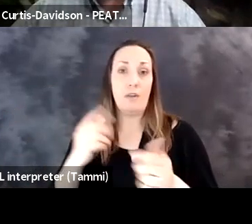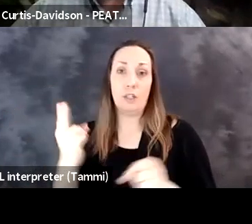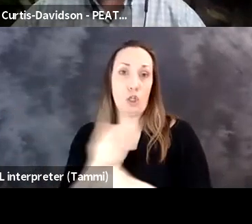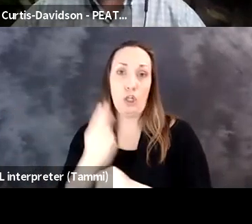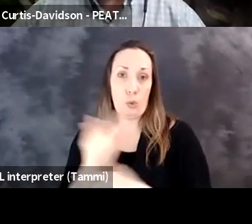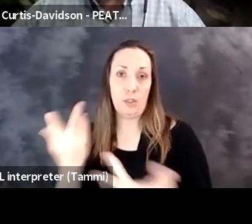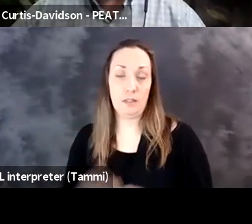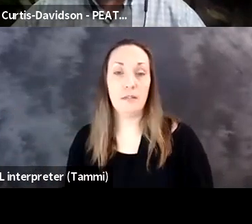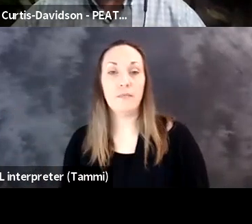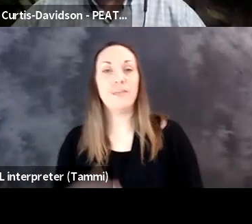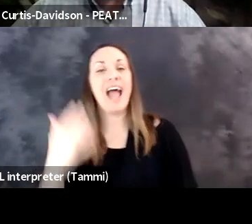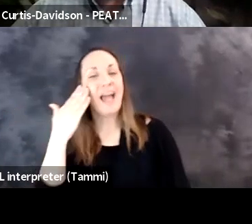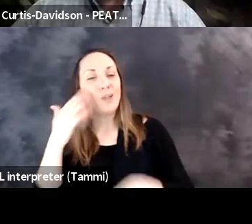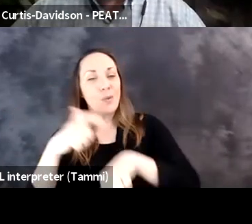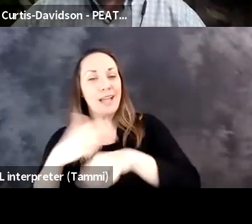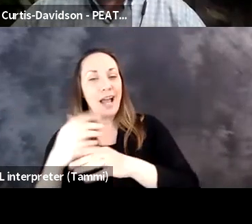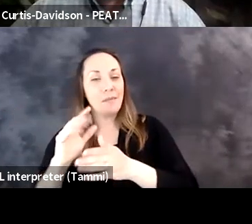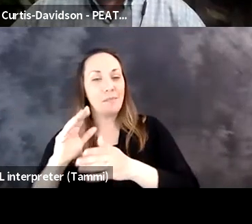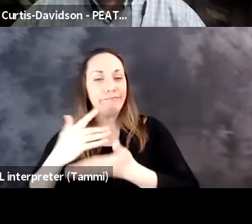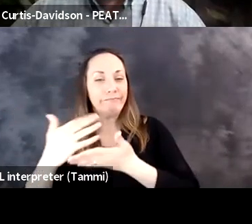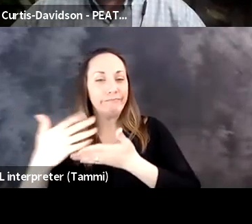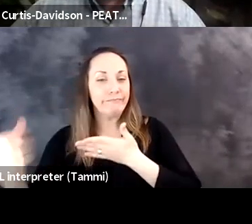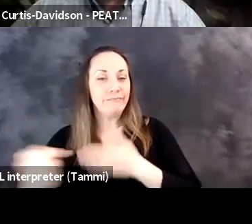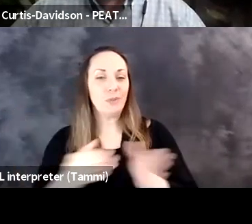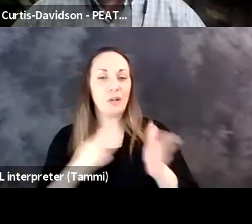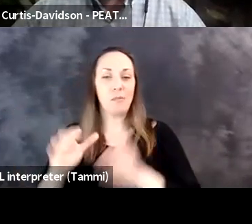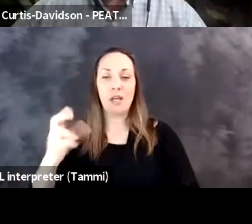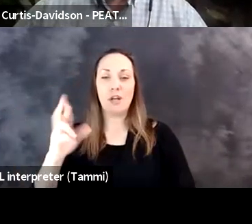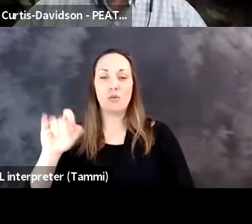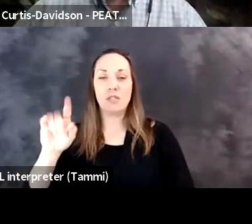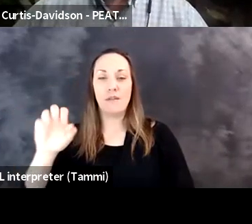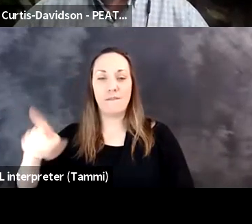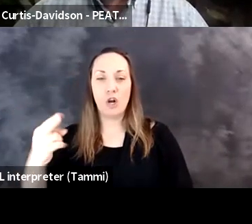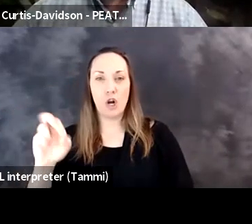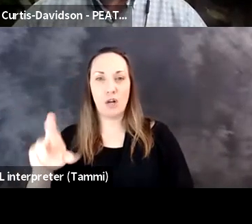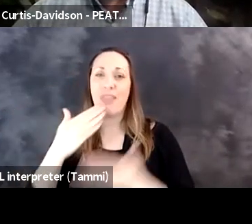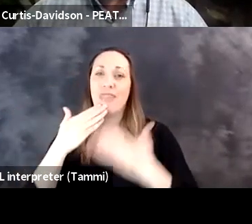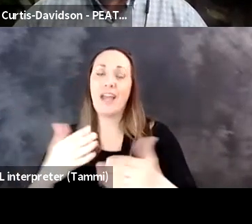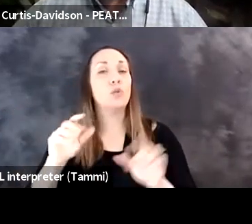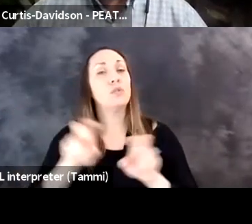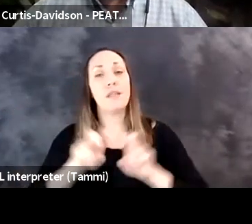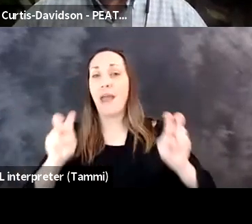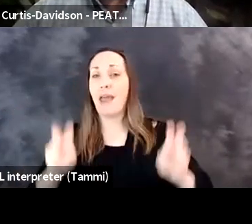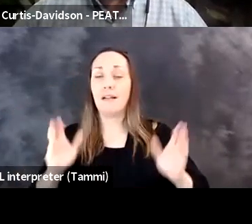Please do not stop evaluating anything that you're going to procure. Susan: And I know we're running late so we're going to head back to